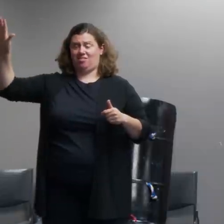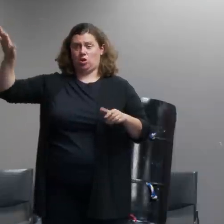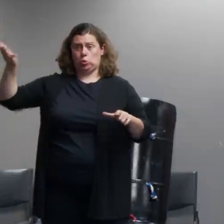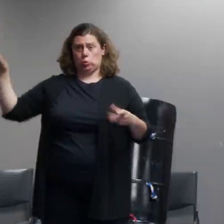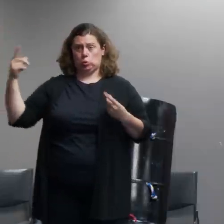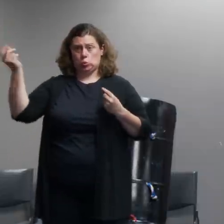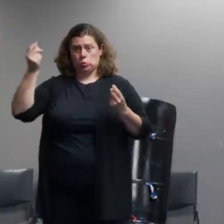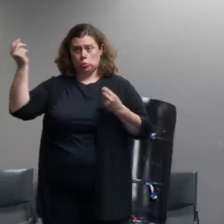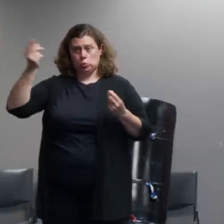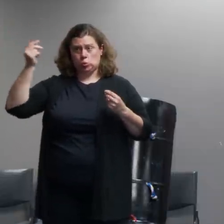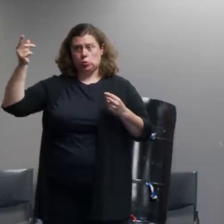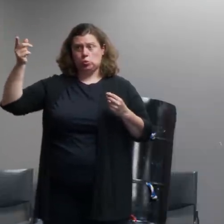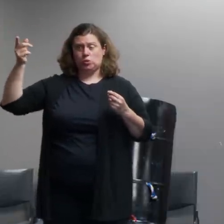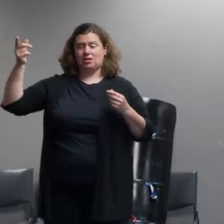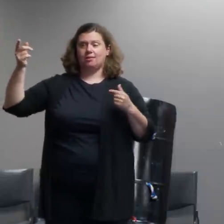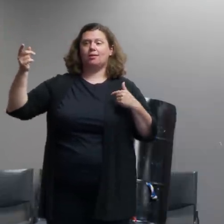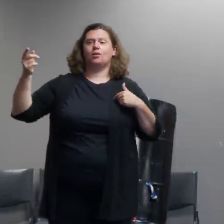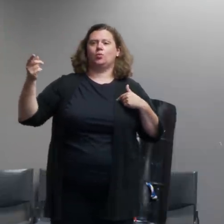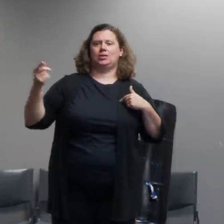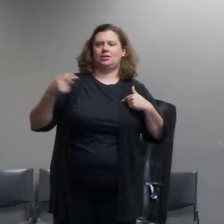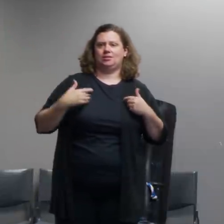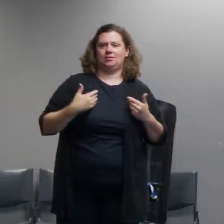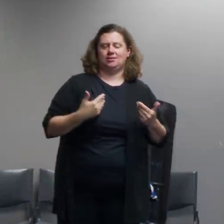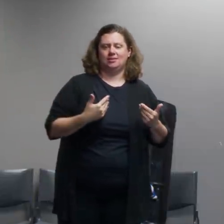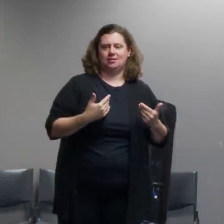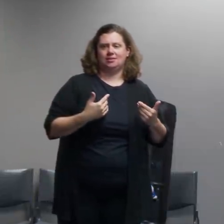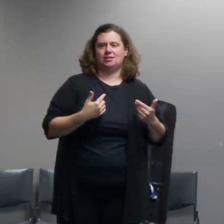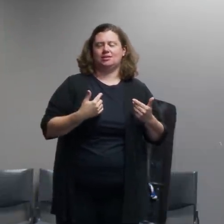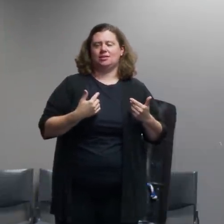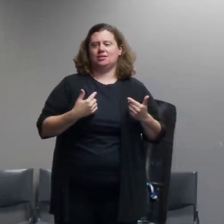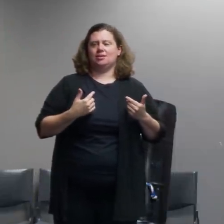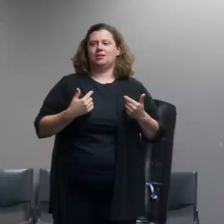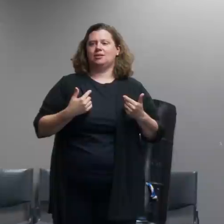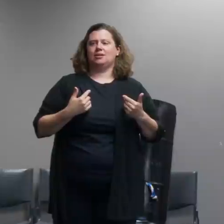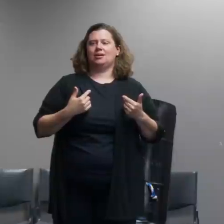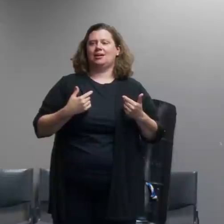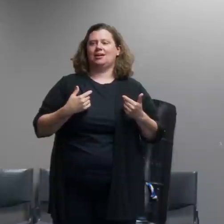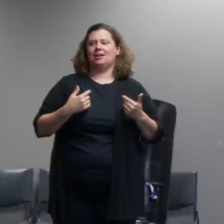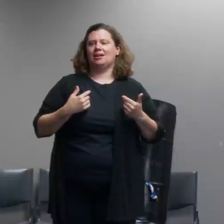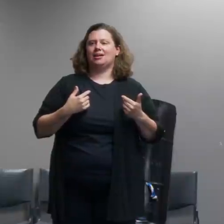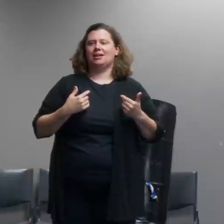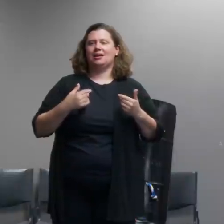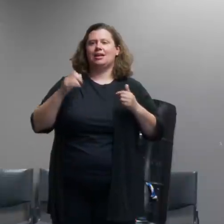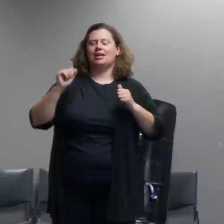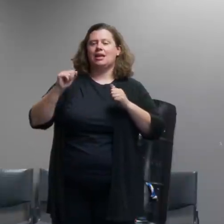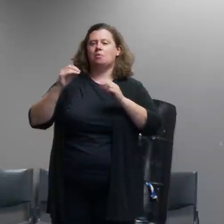that we had some access to them to find out what they were doing so that we